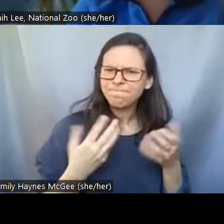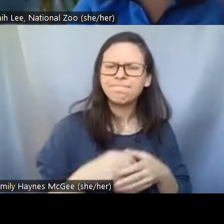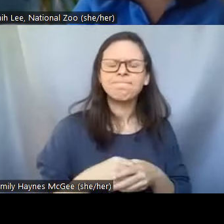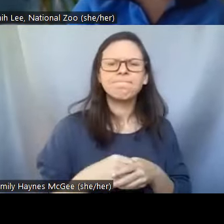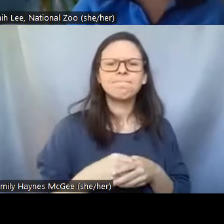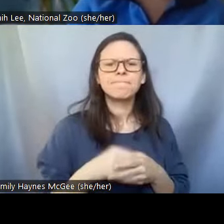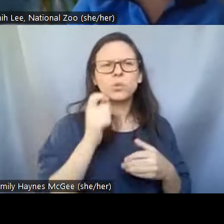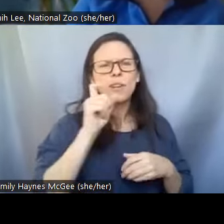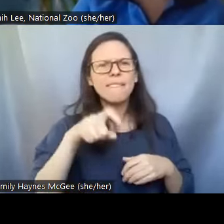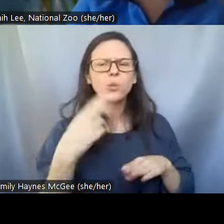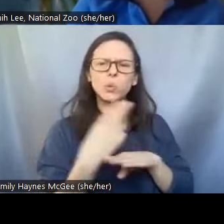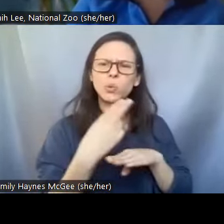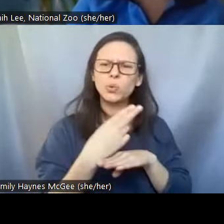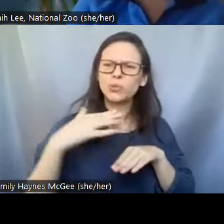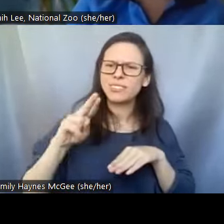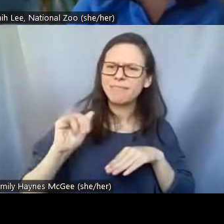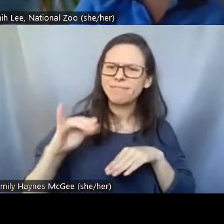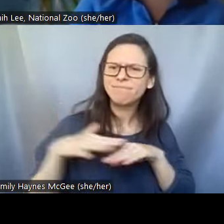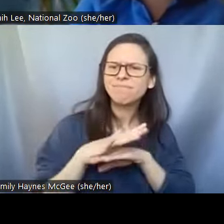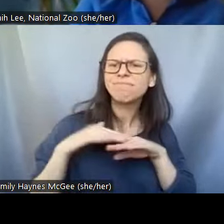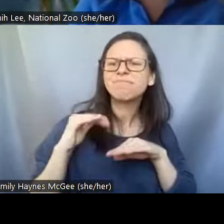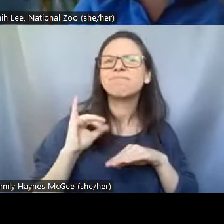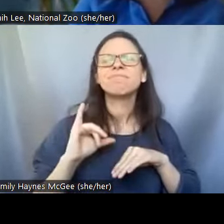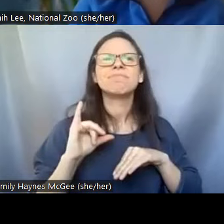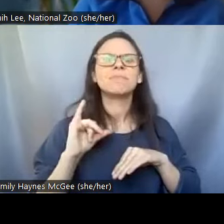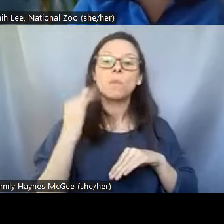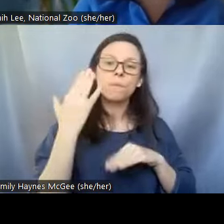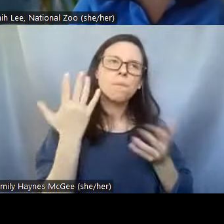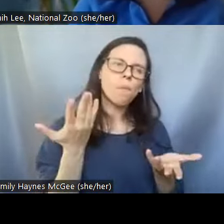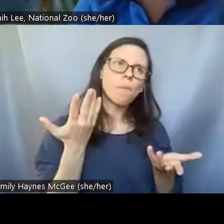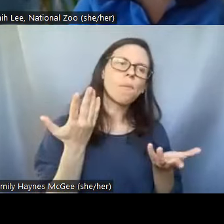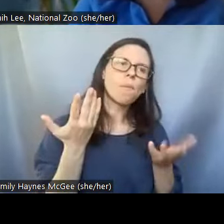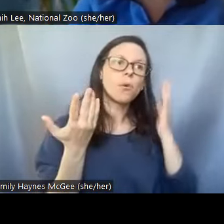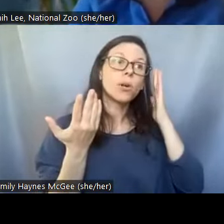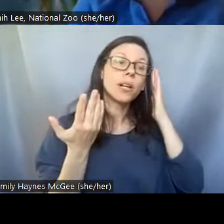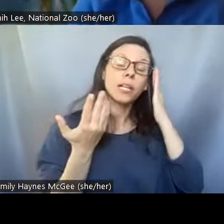nitrogen we're thinking about instead of freezing we can dry them because we're thinking about